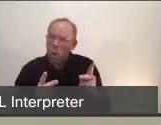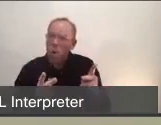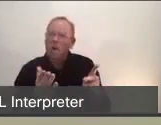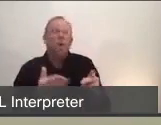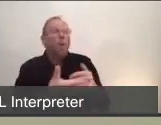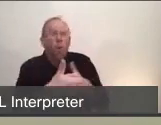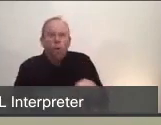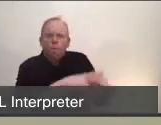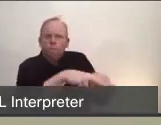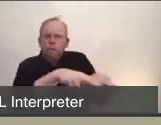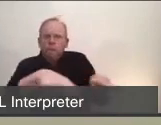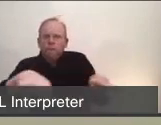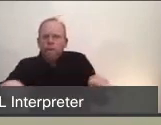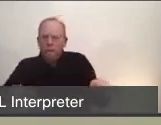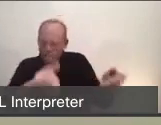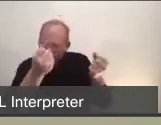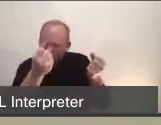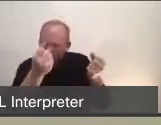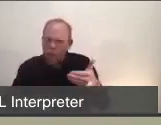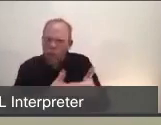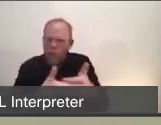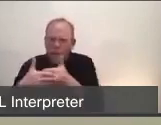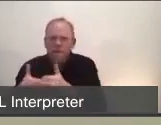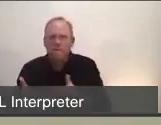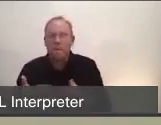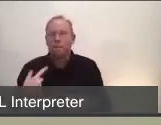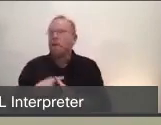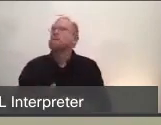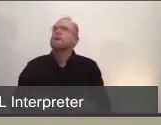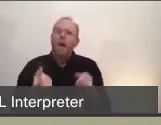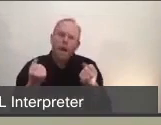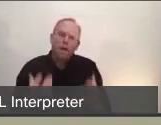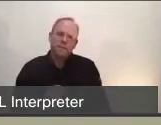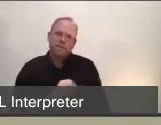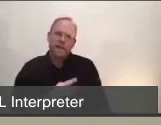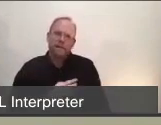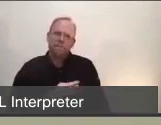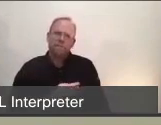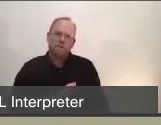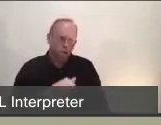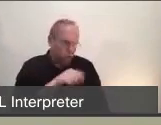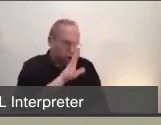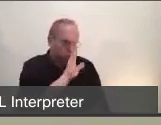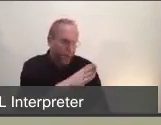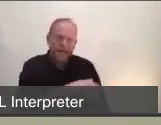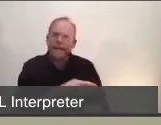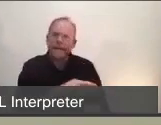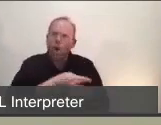at multiple different facilities who are providing direct care to individuals at both boarding care, assisted living facilities,